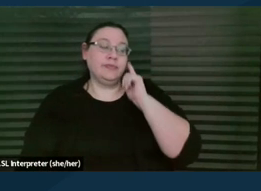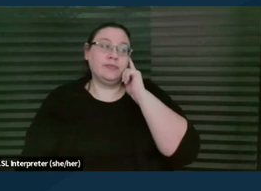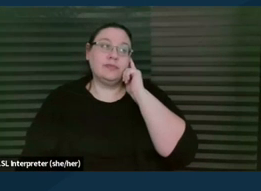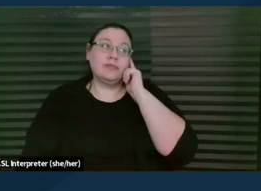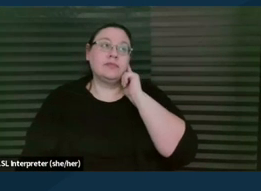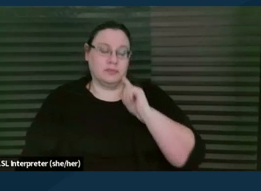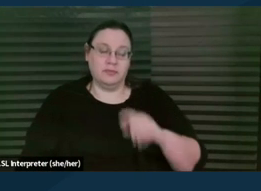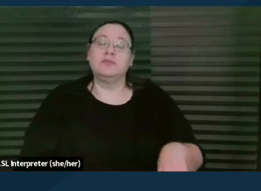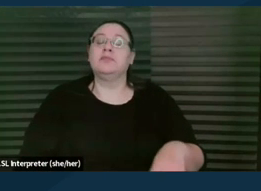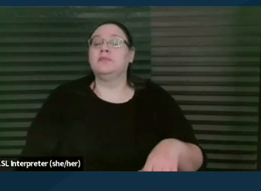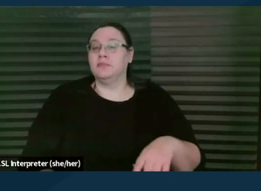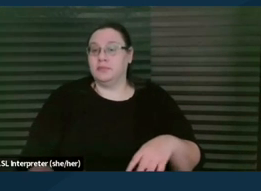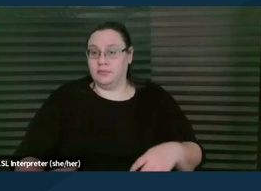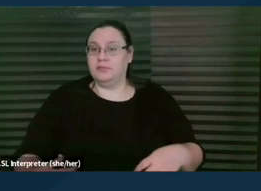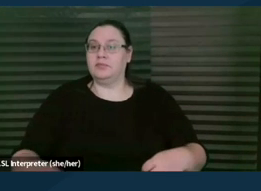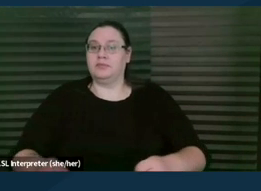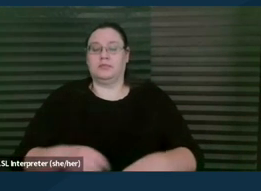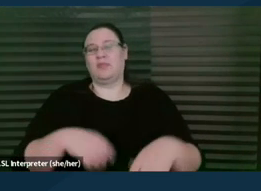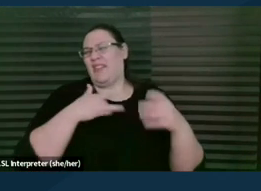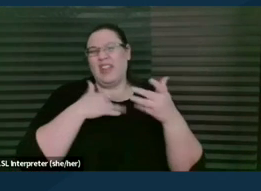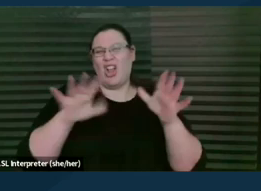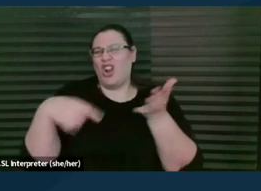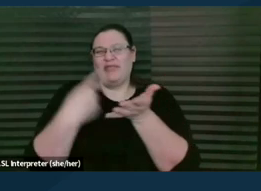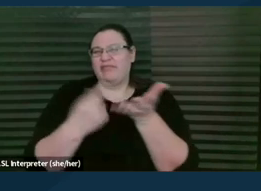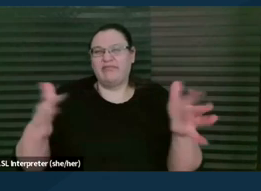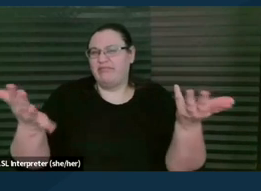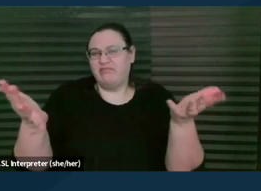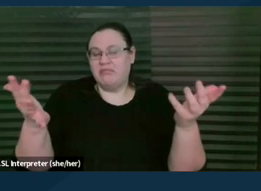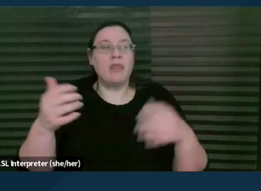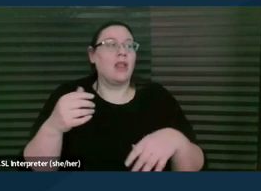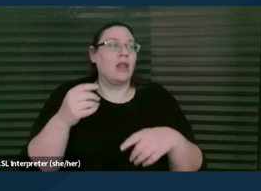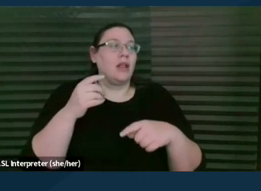So I think I really already covered this, but I think the number is important